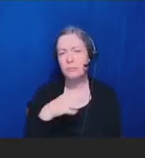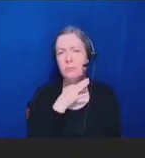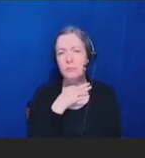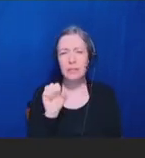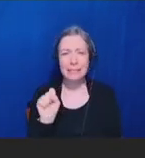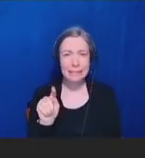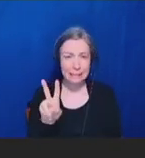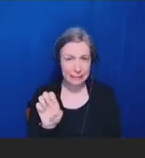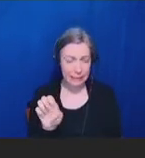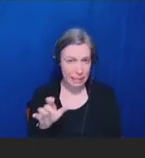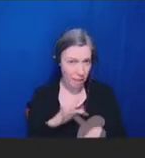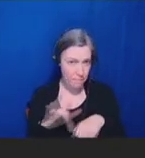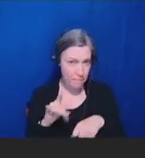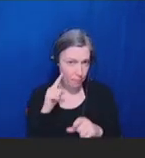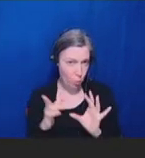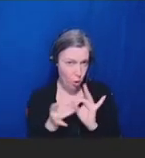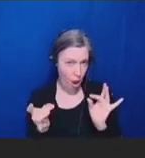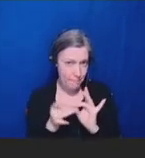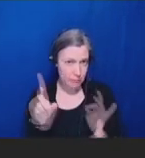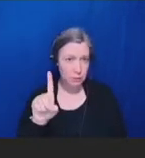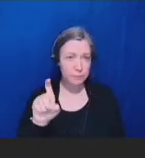Stephen Rinderknecht: Can I be heard there?